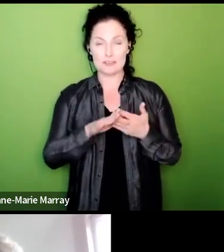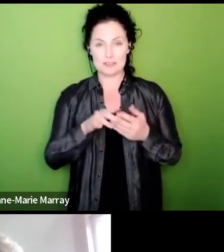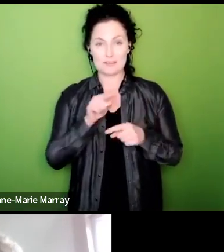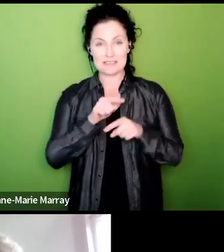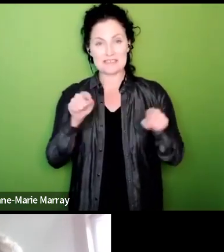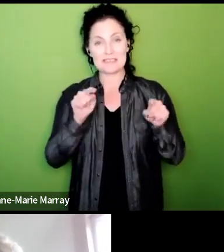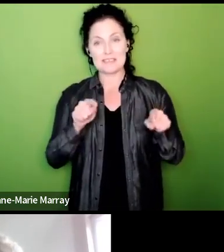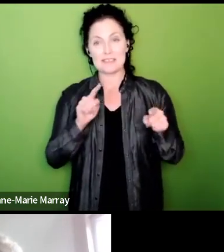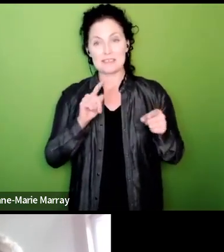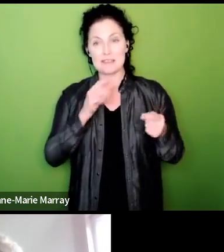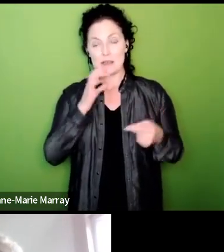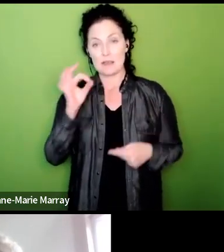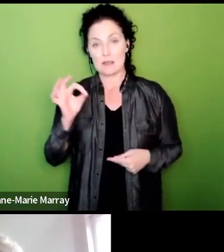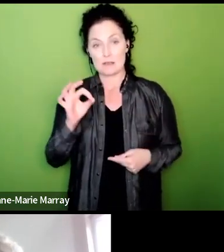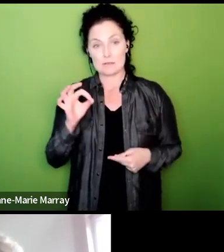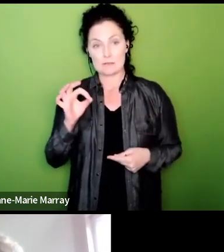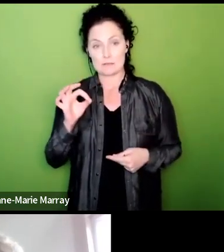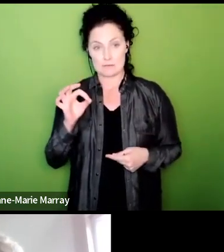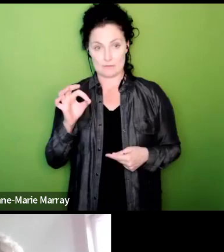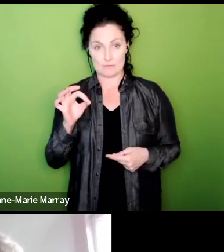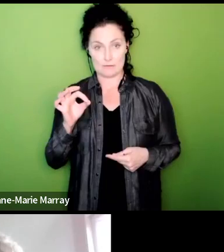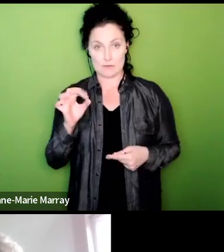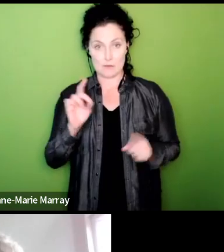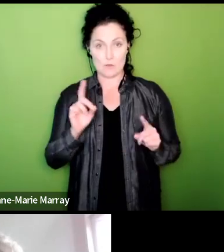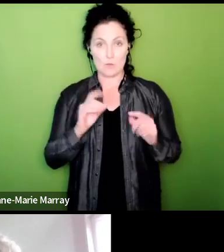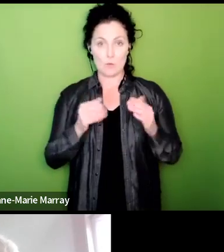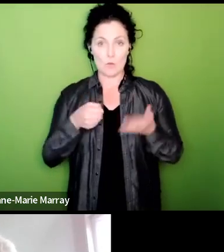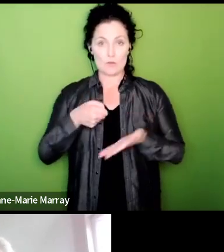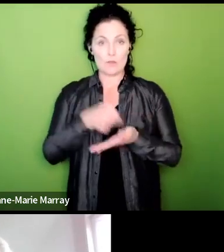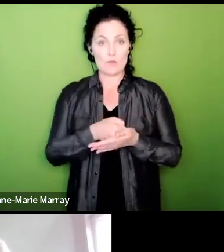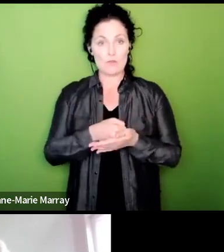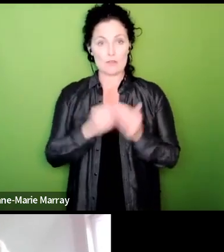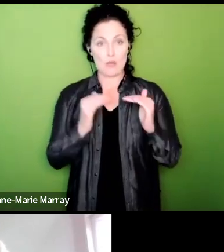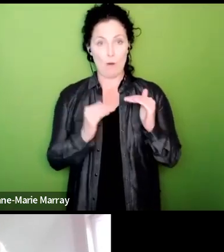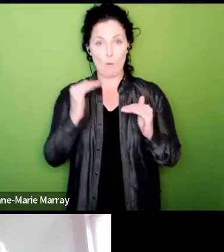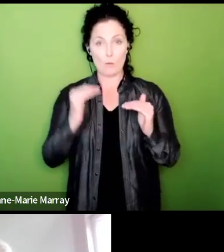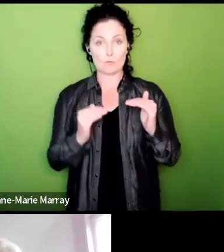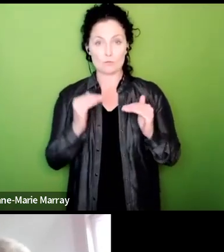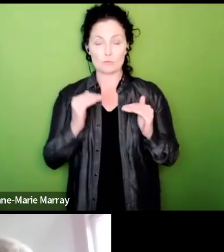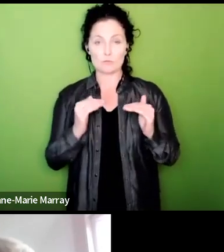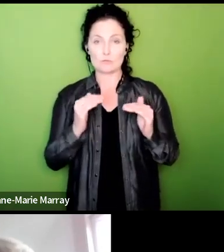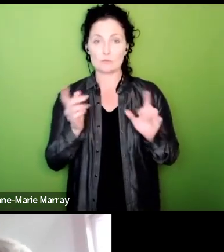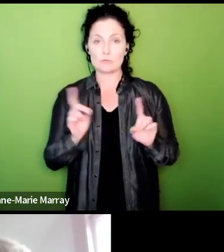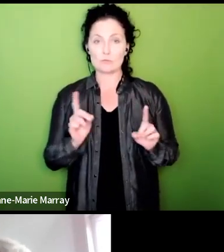what would represent an acceptable response or compromise back from the employer over the seven